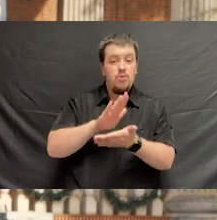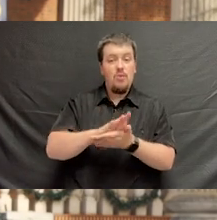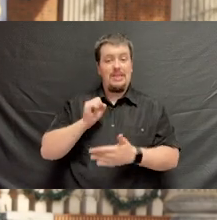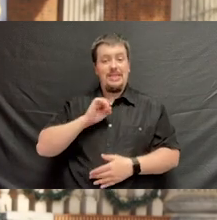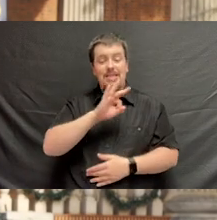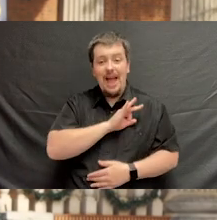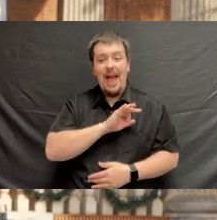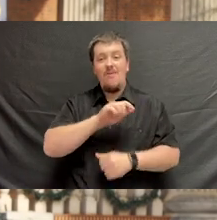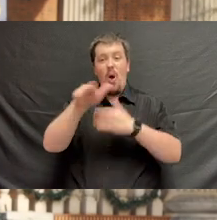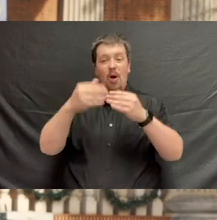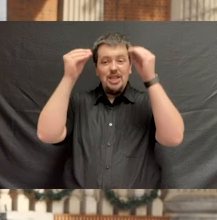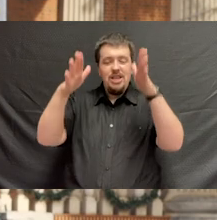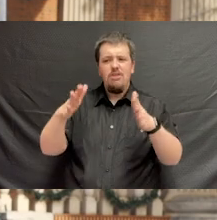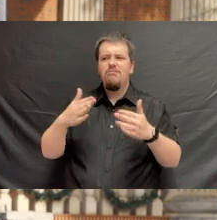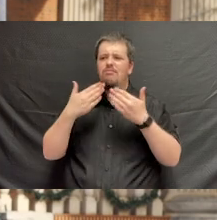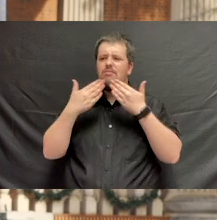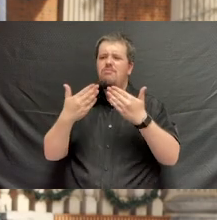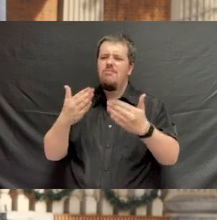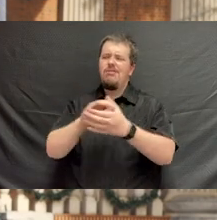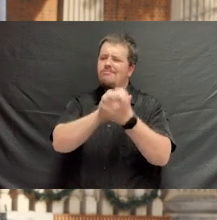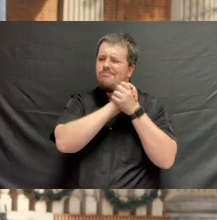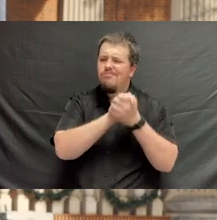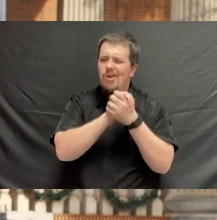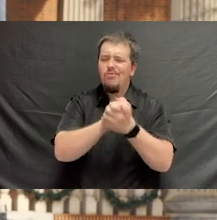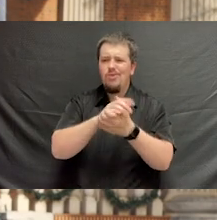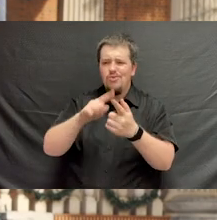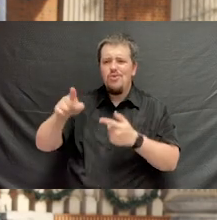and the entire graduate faculty, I send you heartfelt congratulations